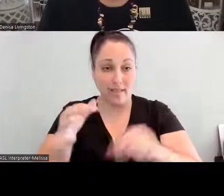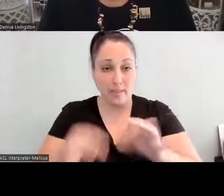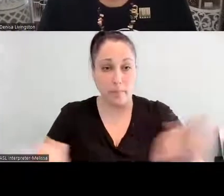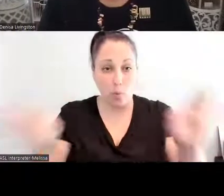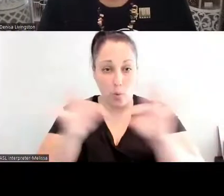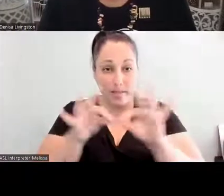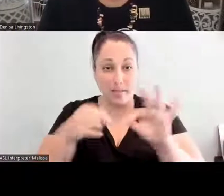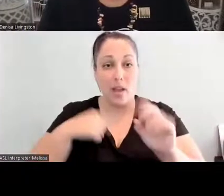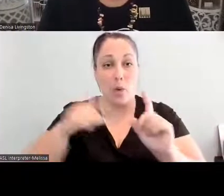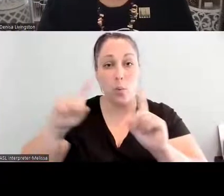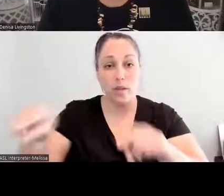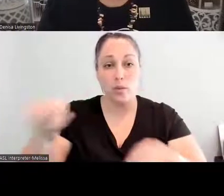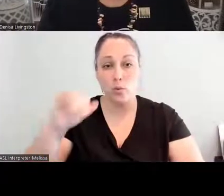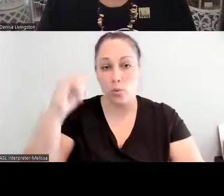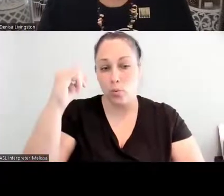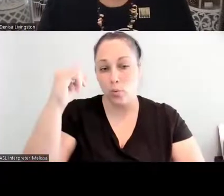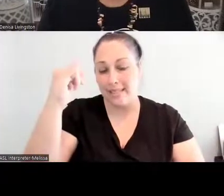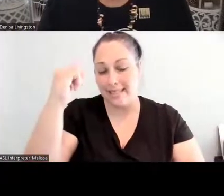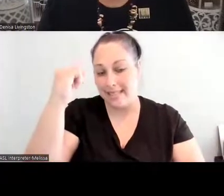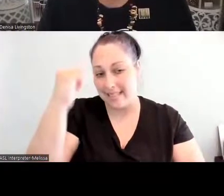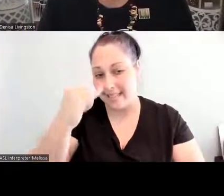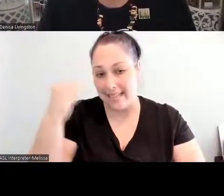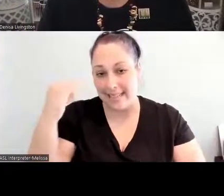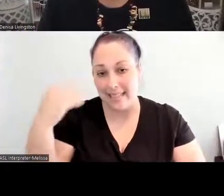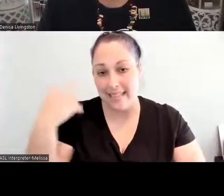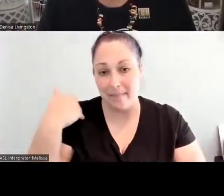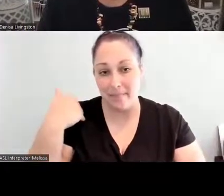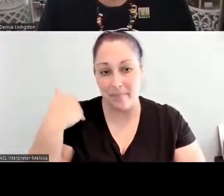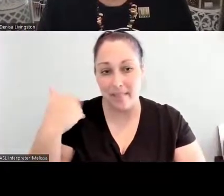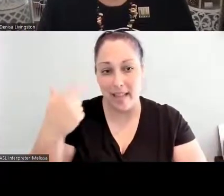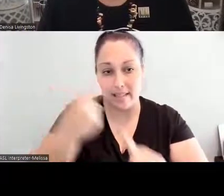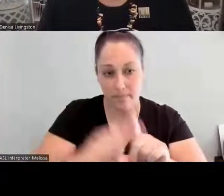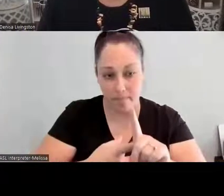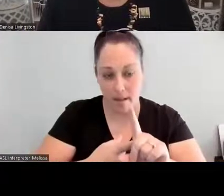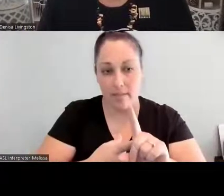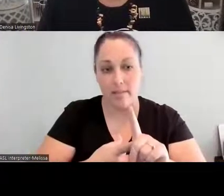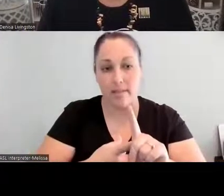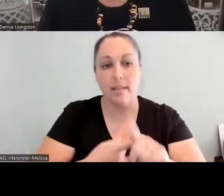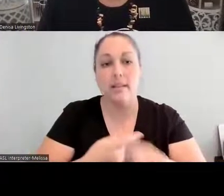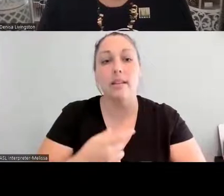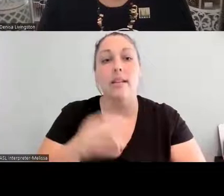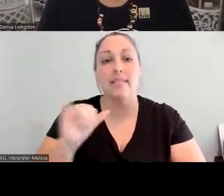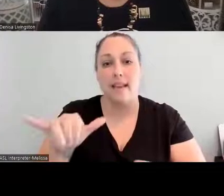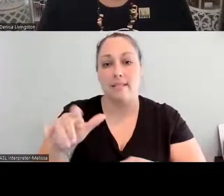month at the University of Gastronomic Sciences. It is the birthplace of Slow Food.